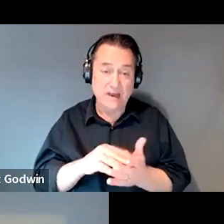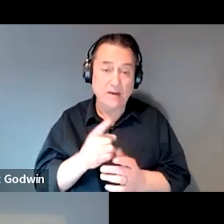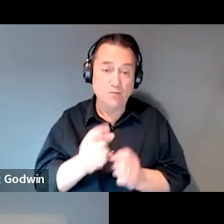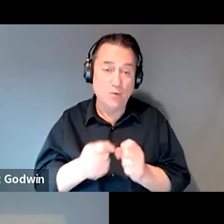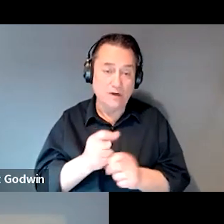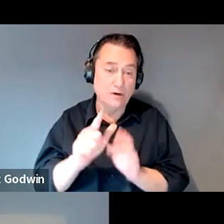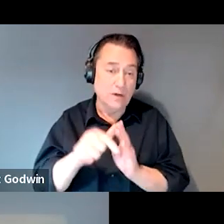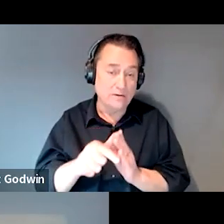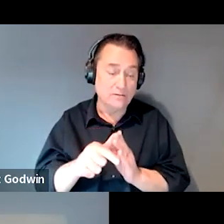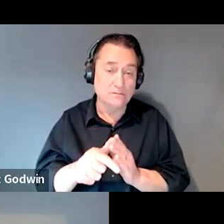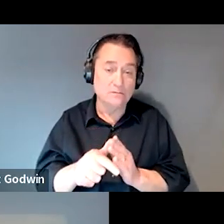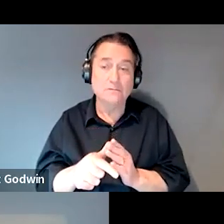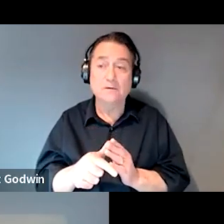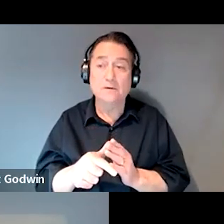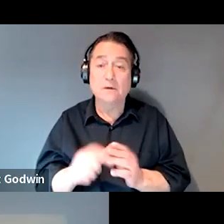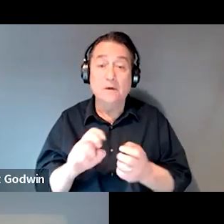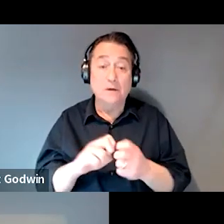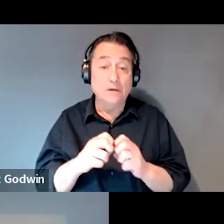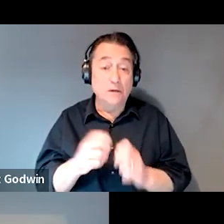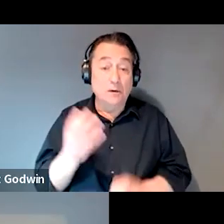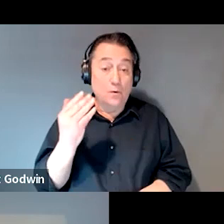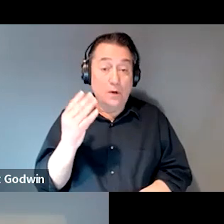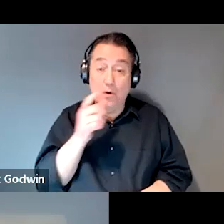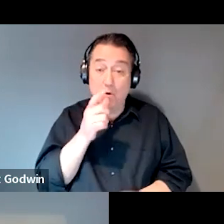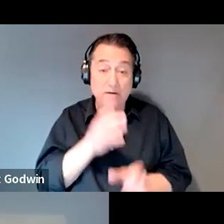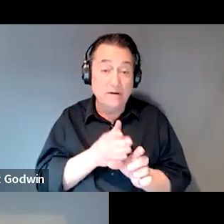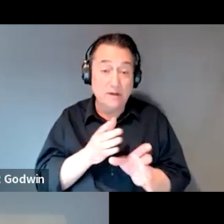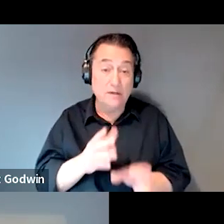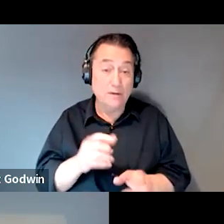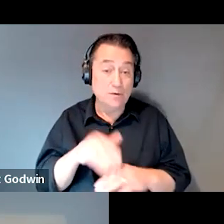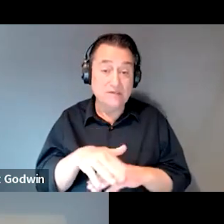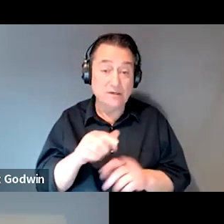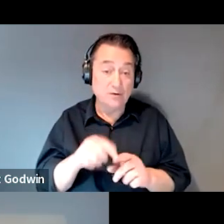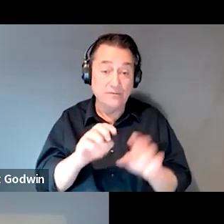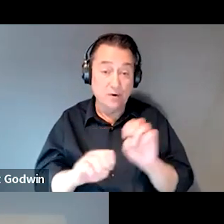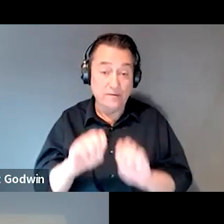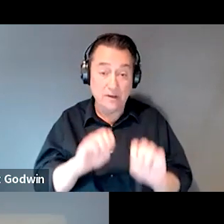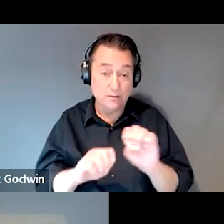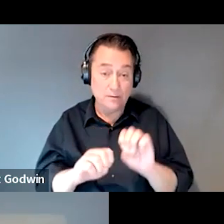And the problem was, whoever the psychologist he was sent to to be evaluated that was sent by Social Security put,